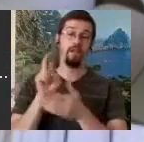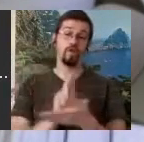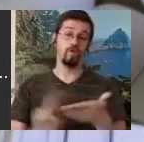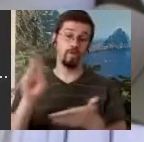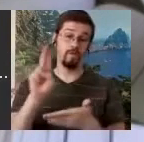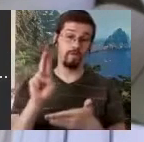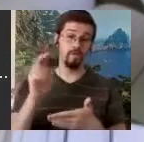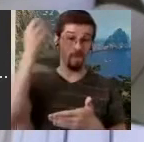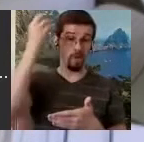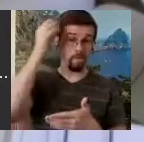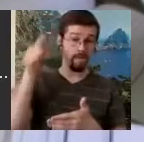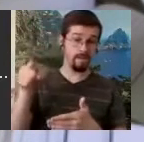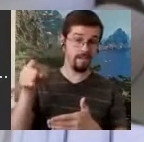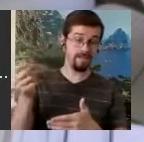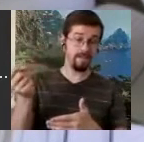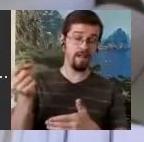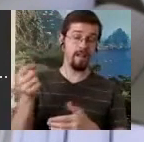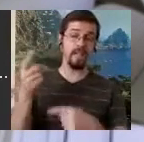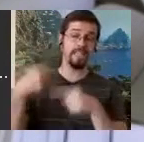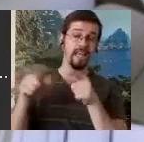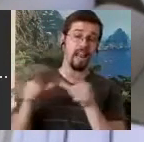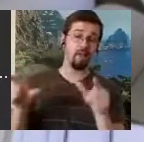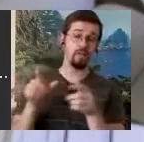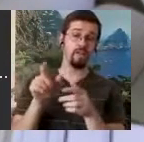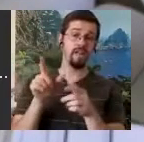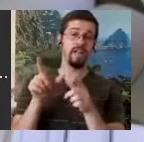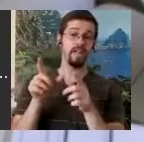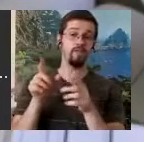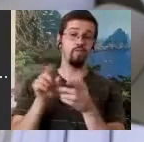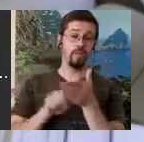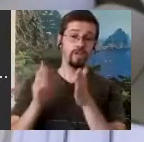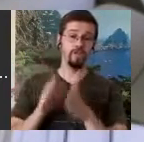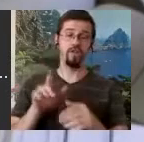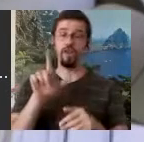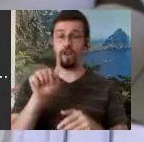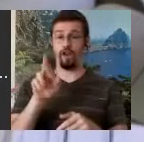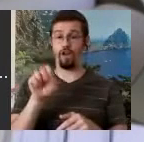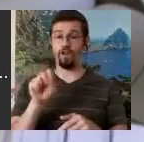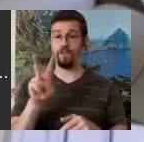our sign language researcher named Lars von der Lieth. Lars said: "want to come